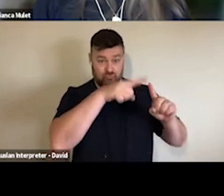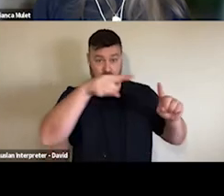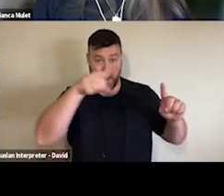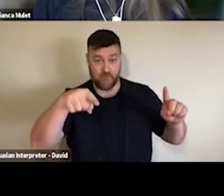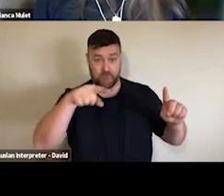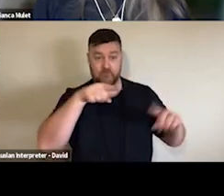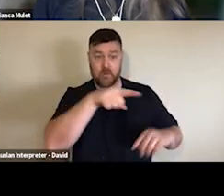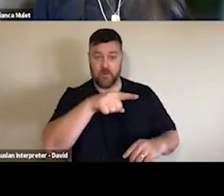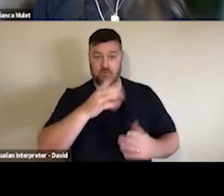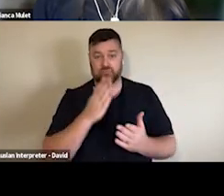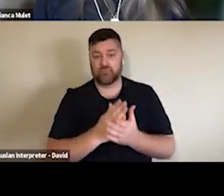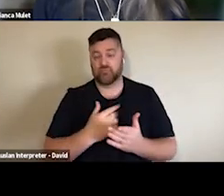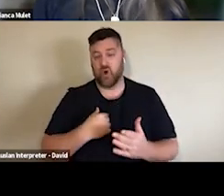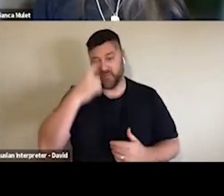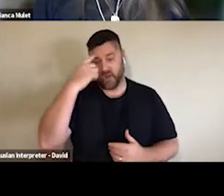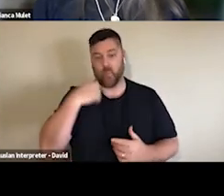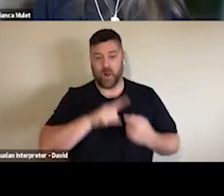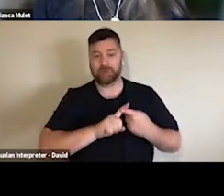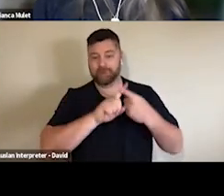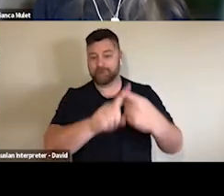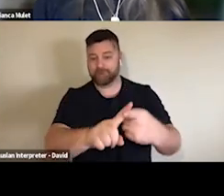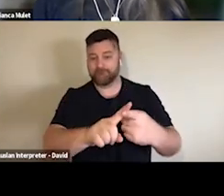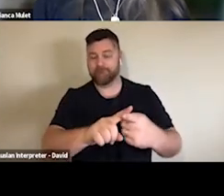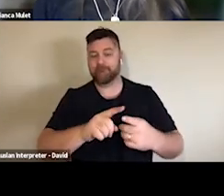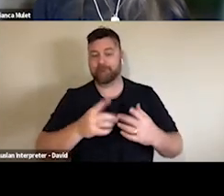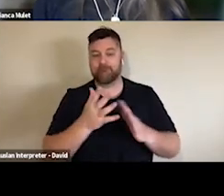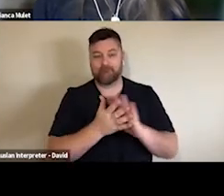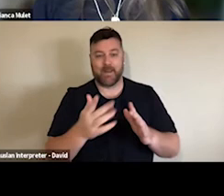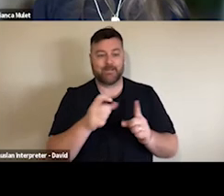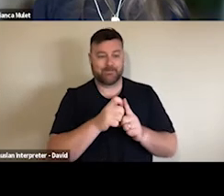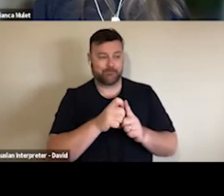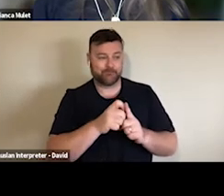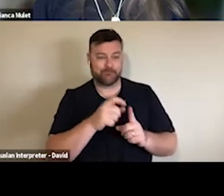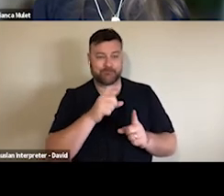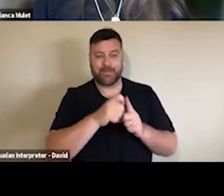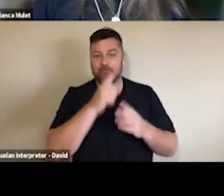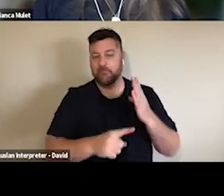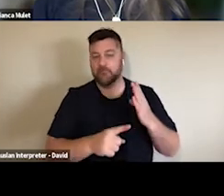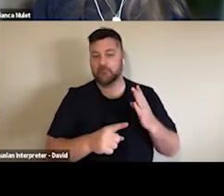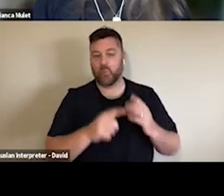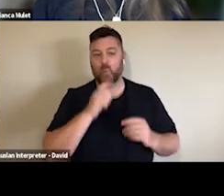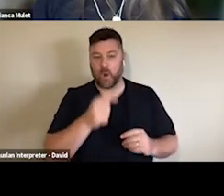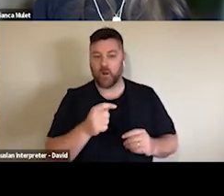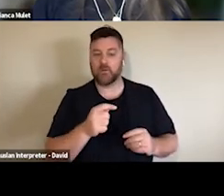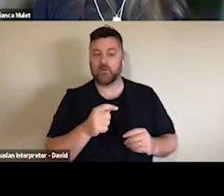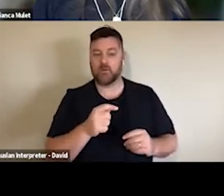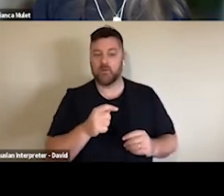of our sector's use of data for decision making and so we're collecting examples of how insights